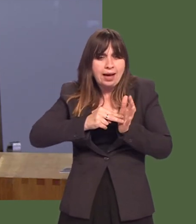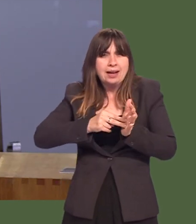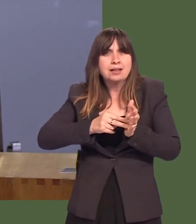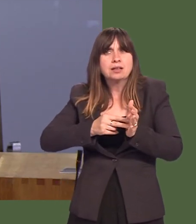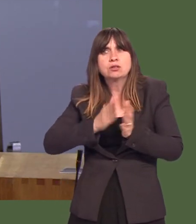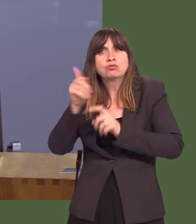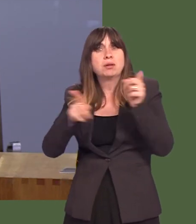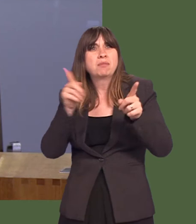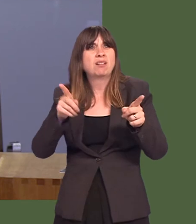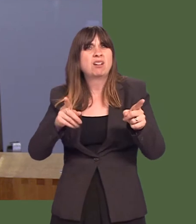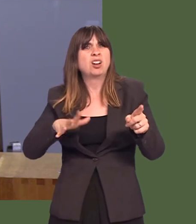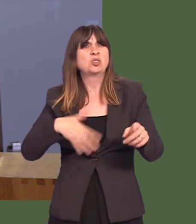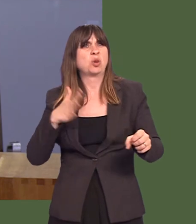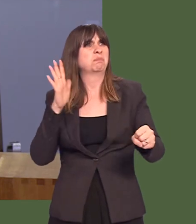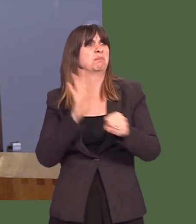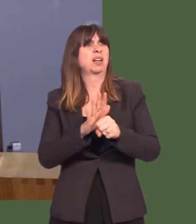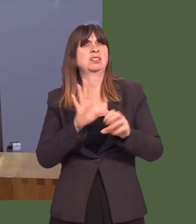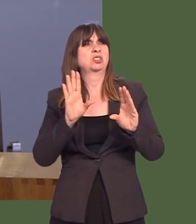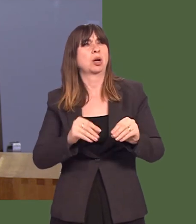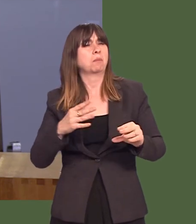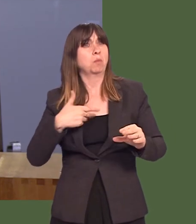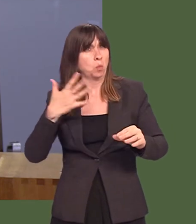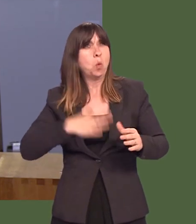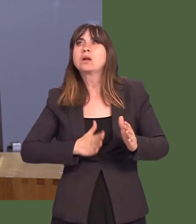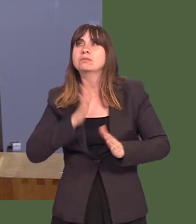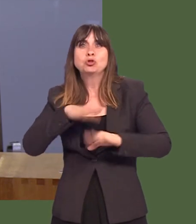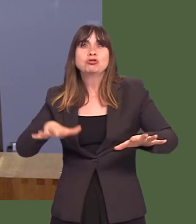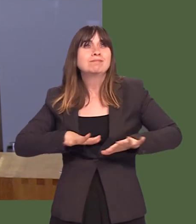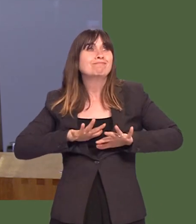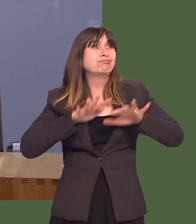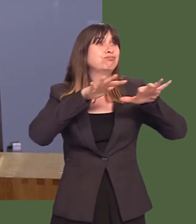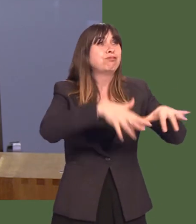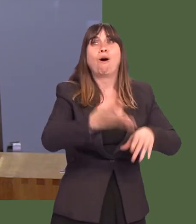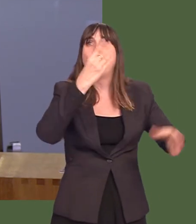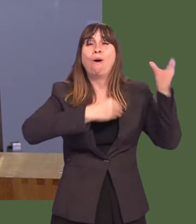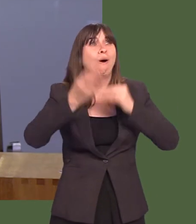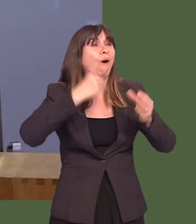trips? Because we do want people to be able to access an enriched educational experience by taking